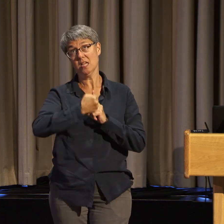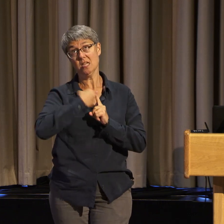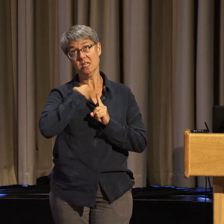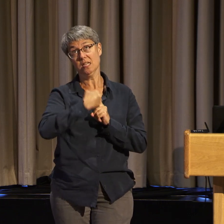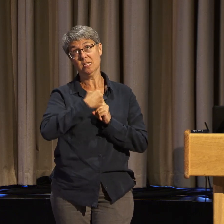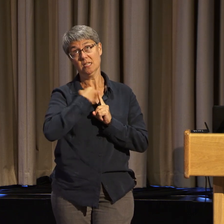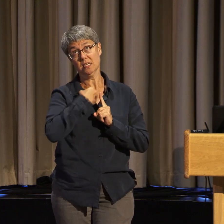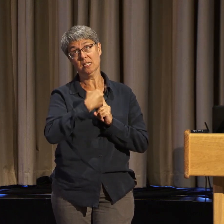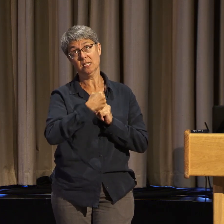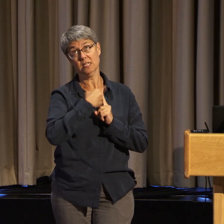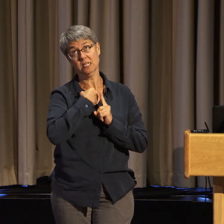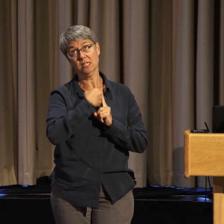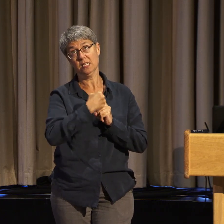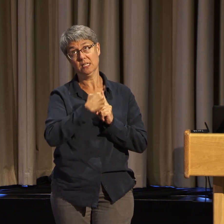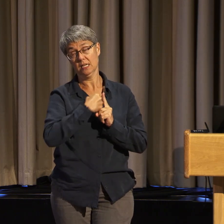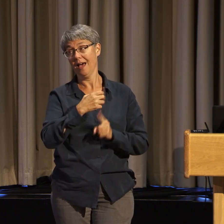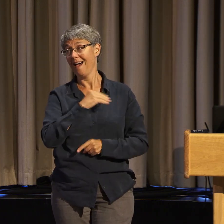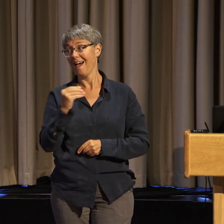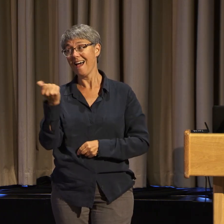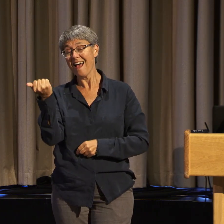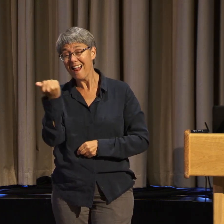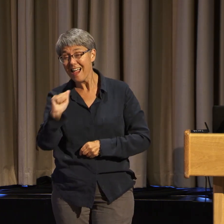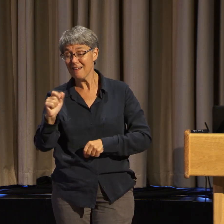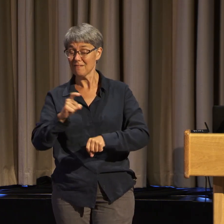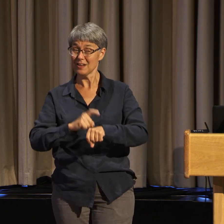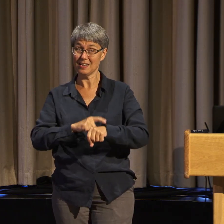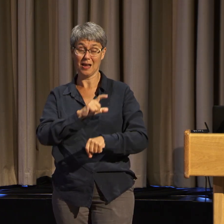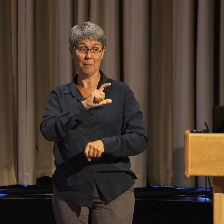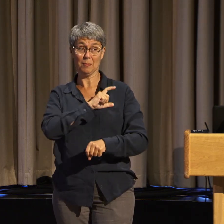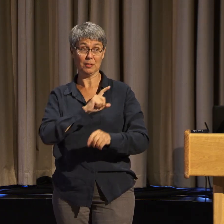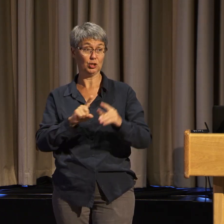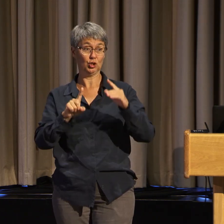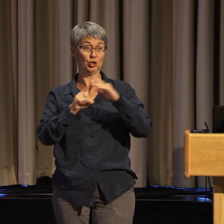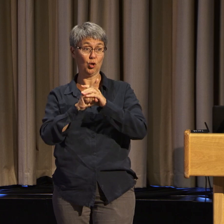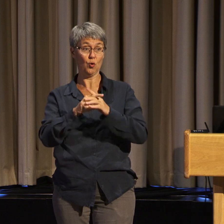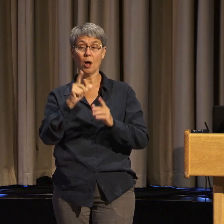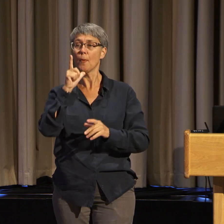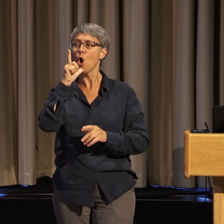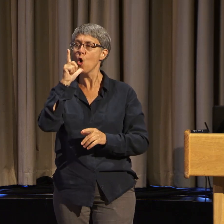man, every time a cop showed up, guess whose black butt